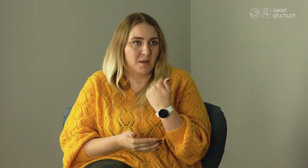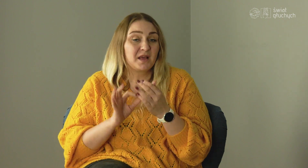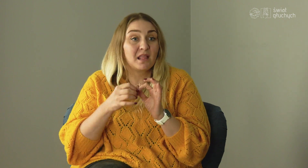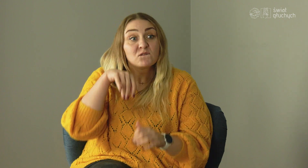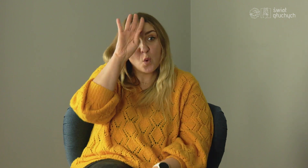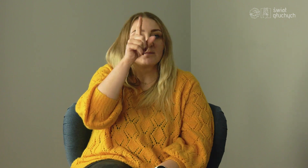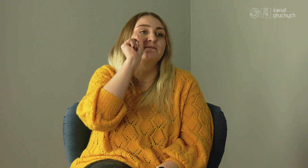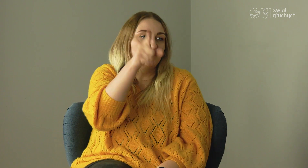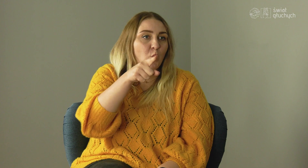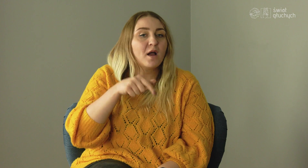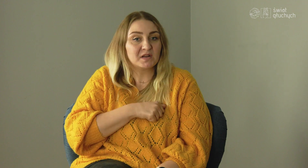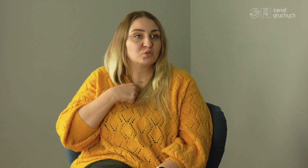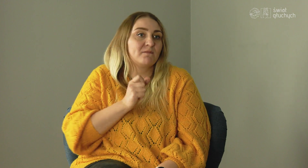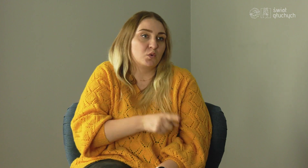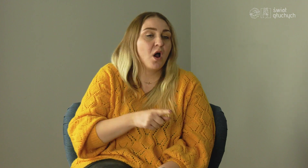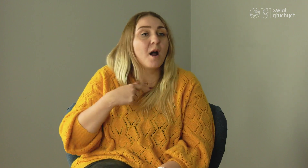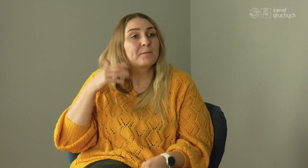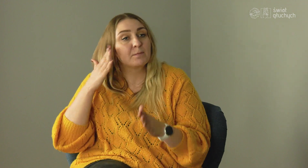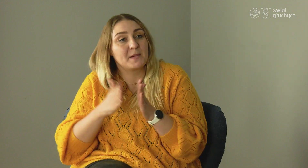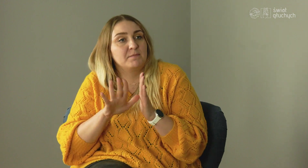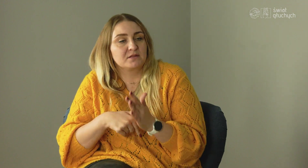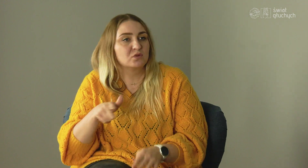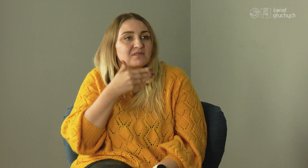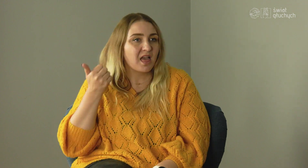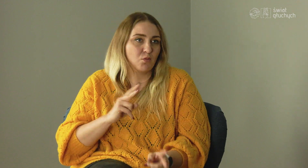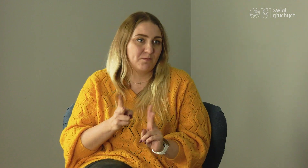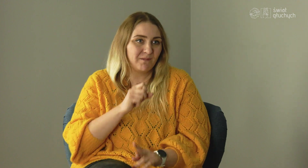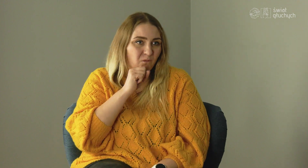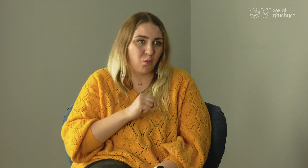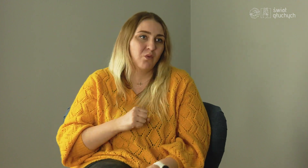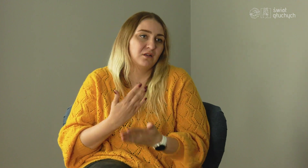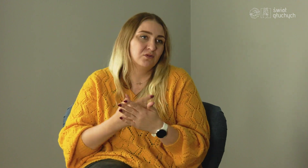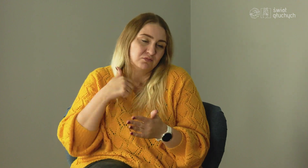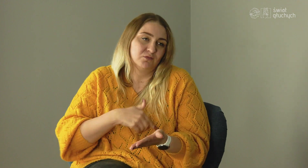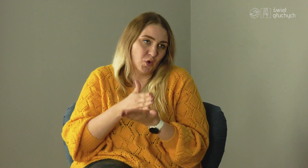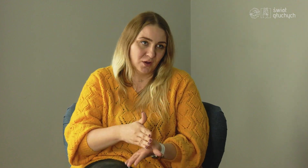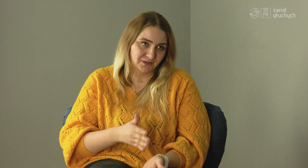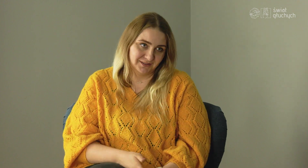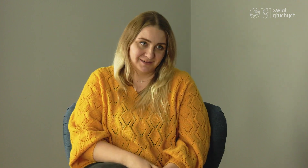If I lived in Lodz or Warsaw then there are interpreters there, But in a small city there are no one, therefore, I have to manage somehow.